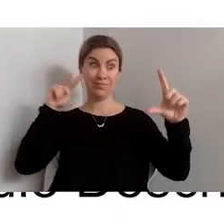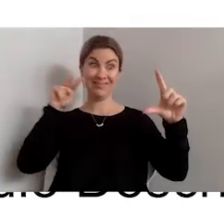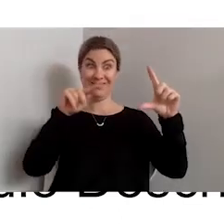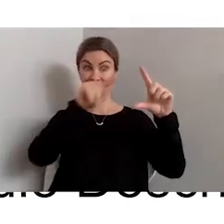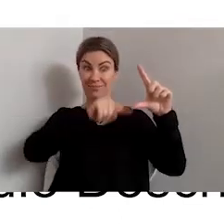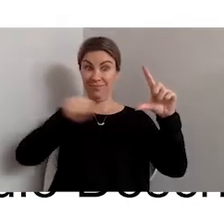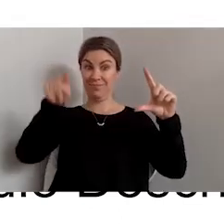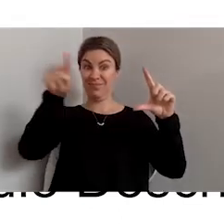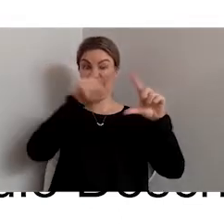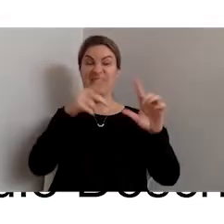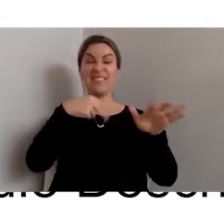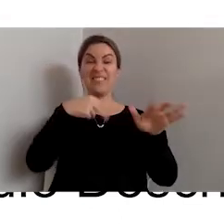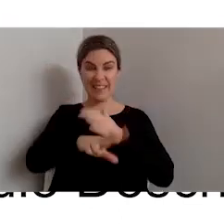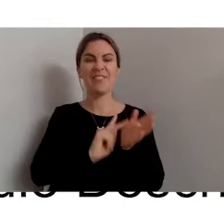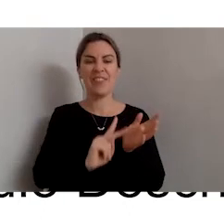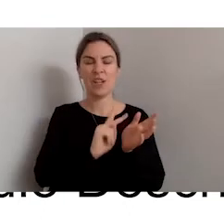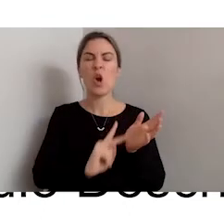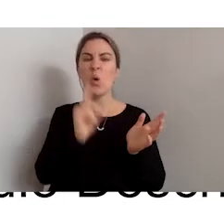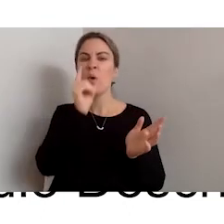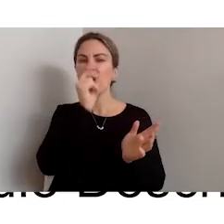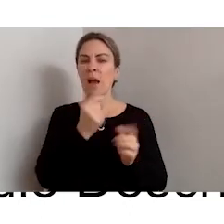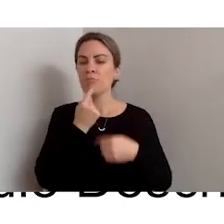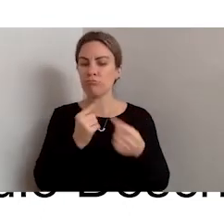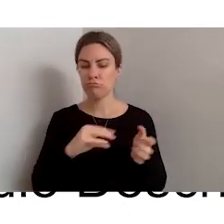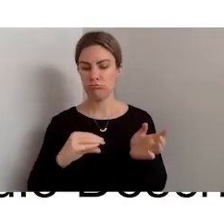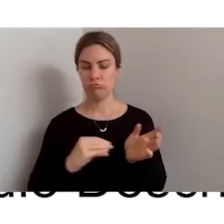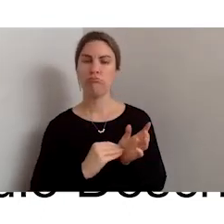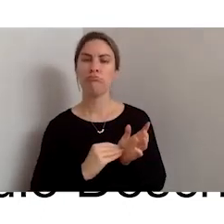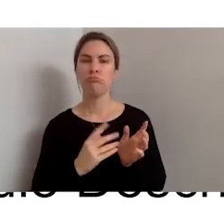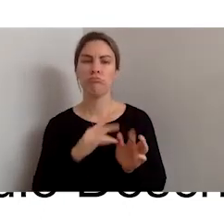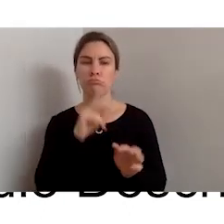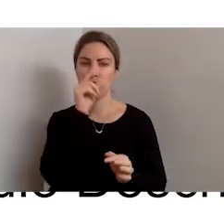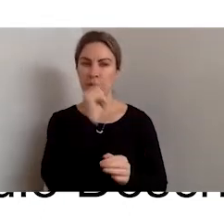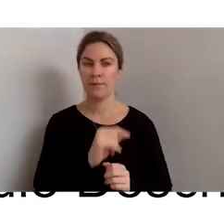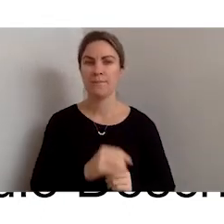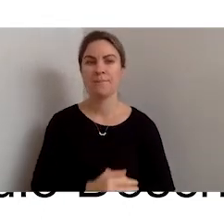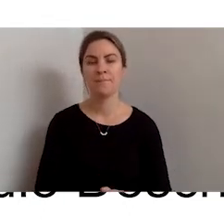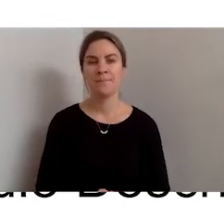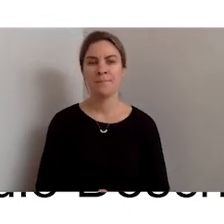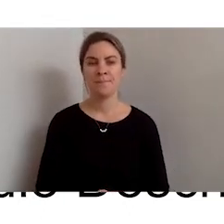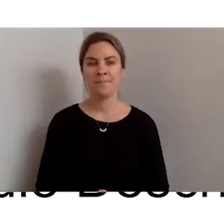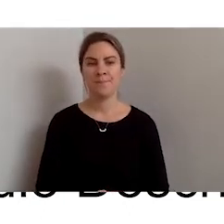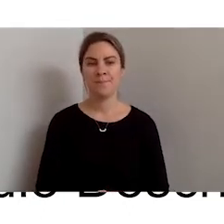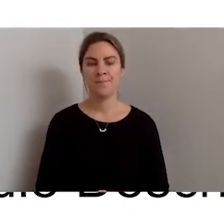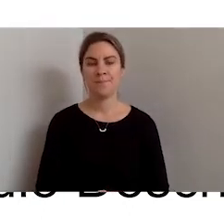same time the dialogue is occurring. So there are different methods you